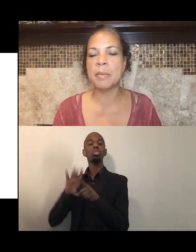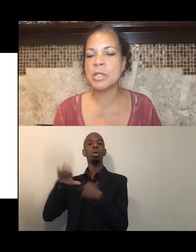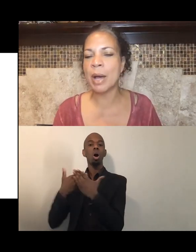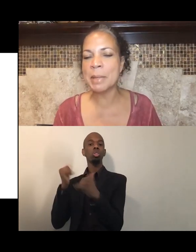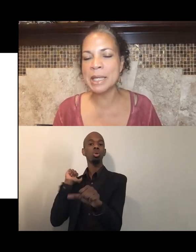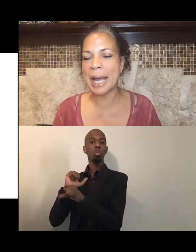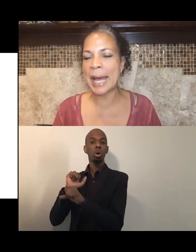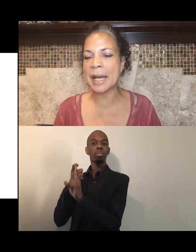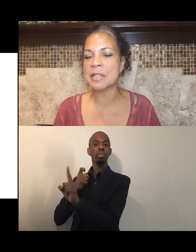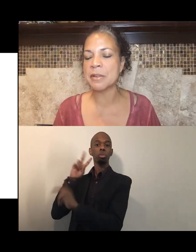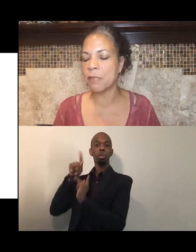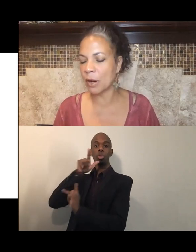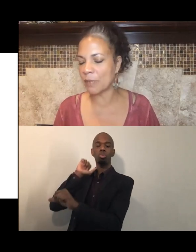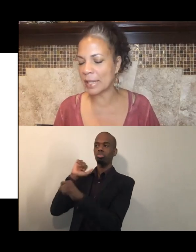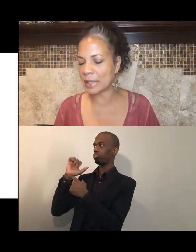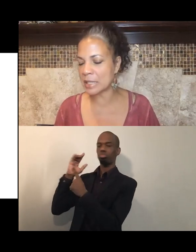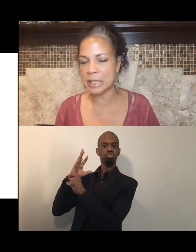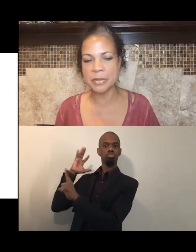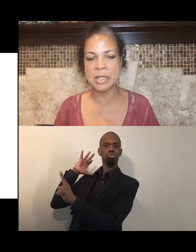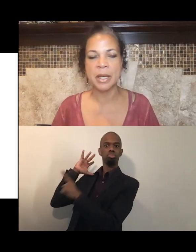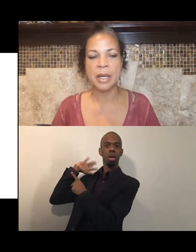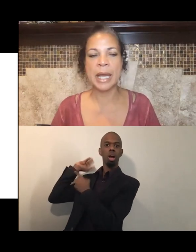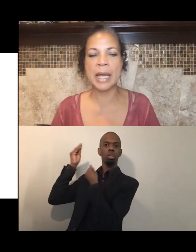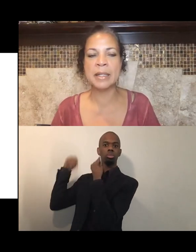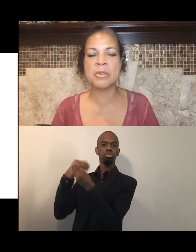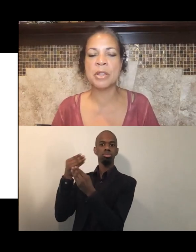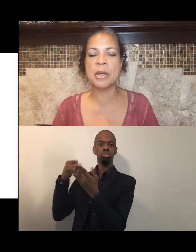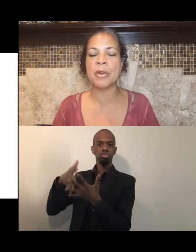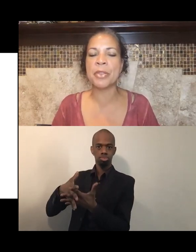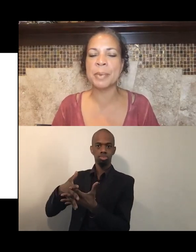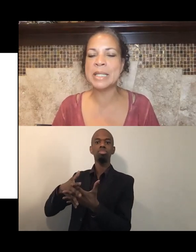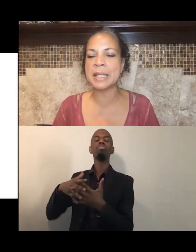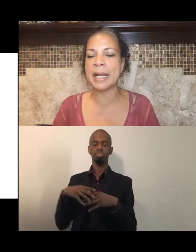So I'm gonna ask for volunteers. And there are three slides.